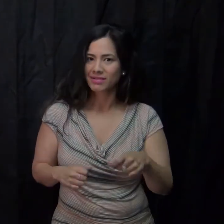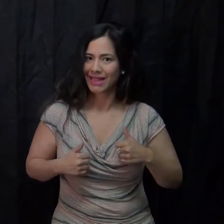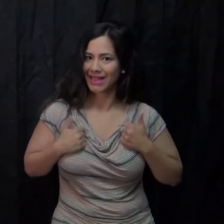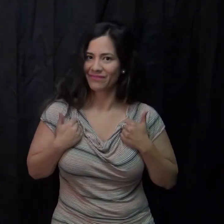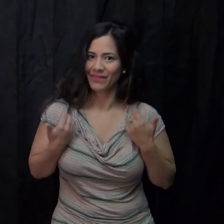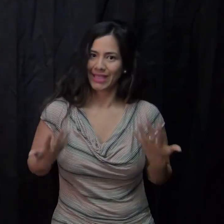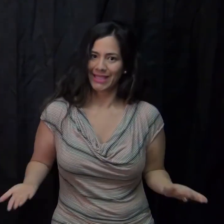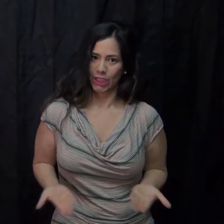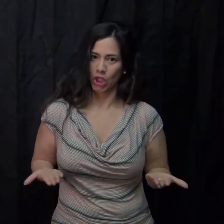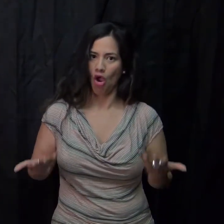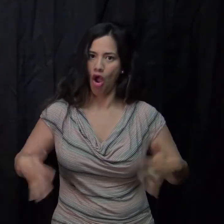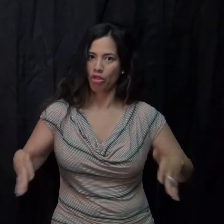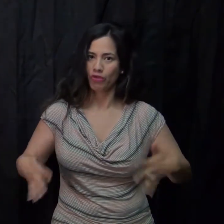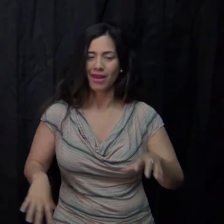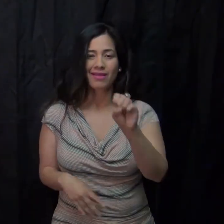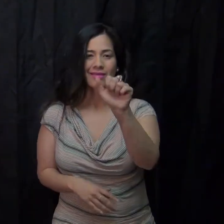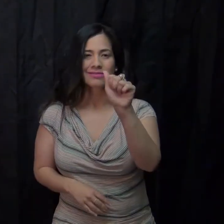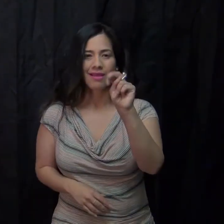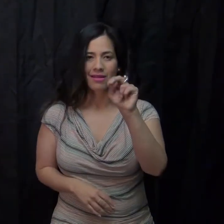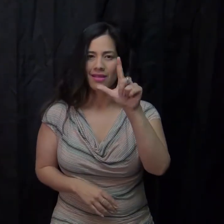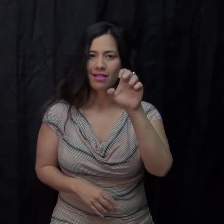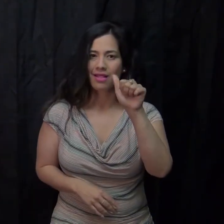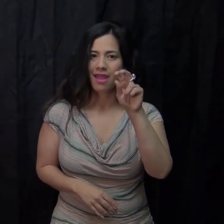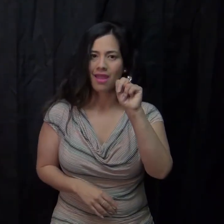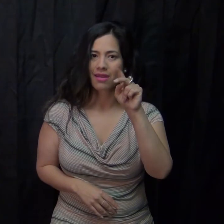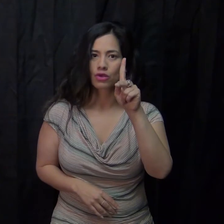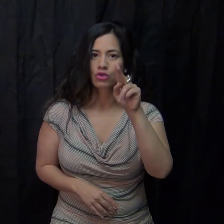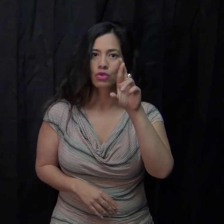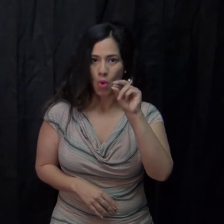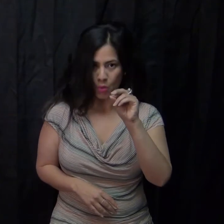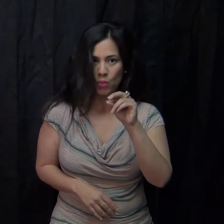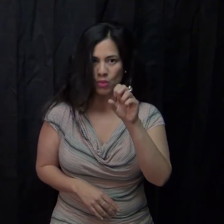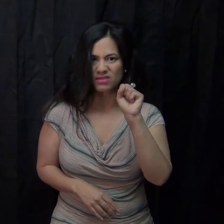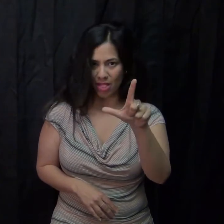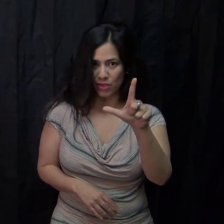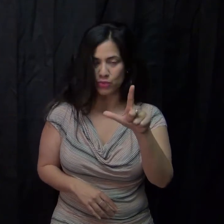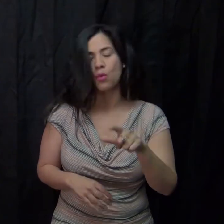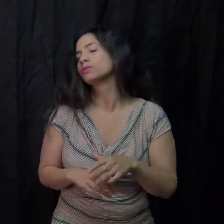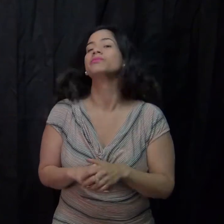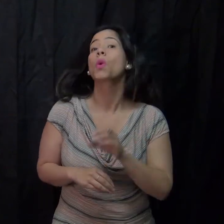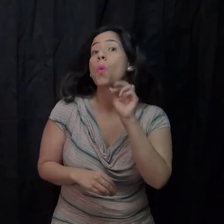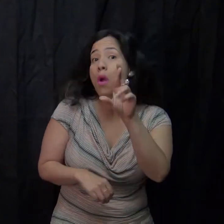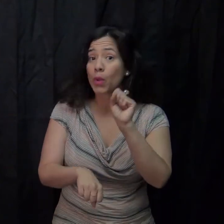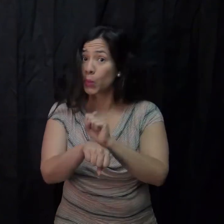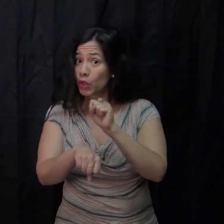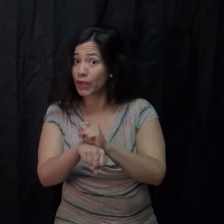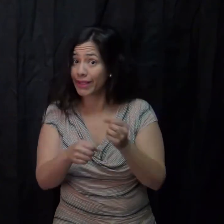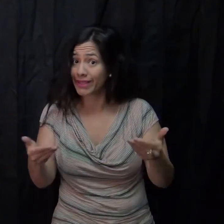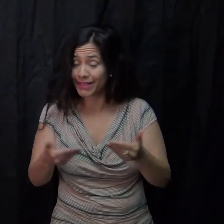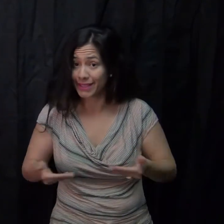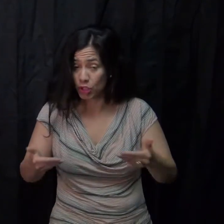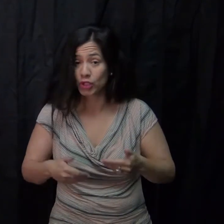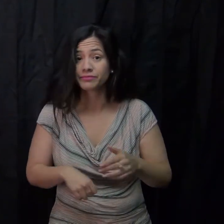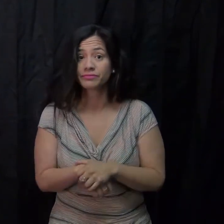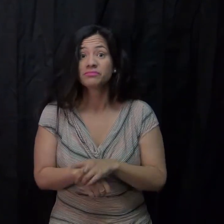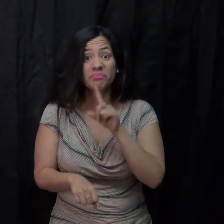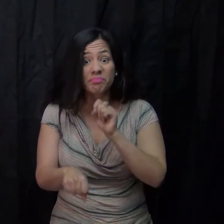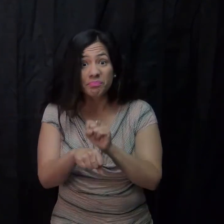You must live OR work in San Leandro.